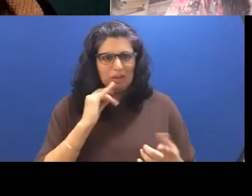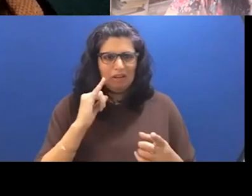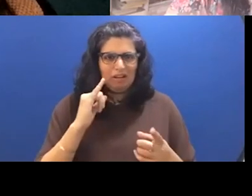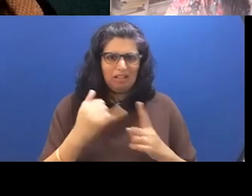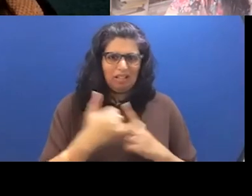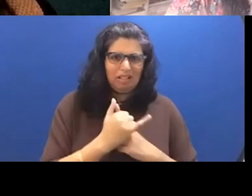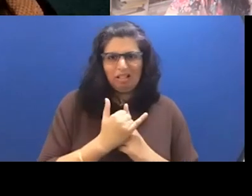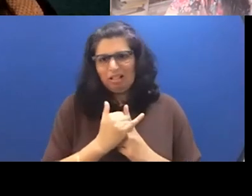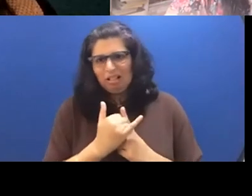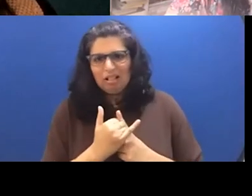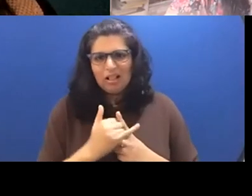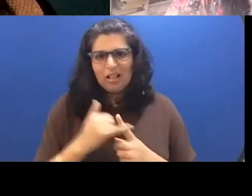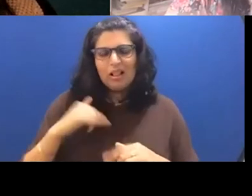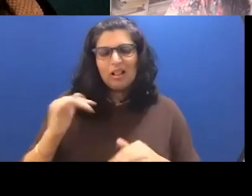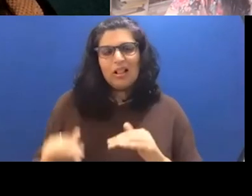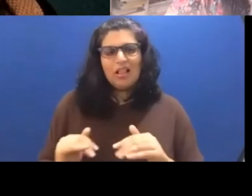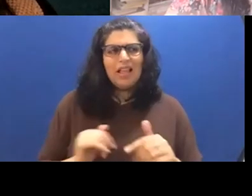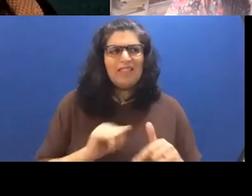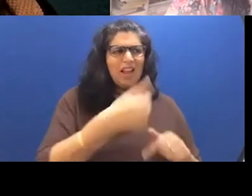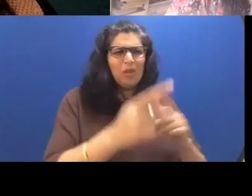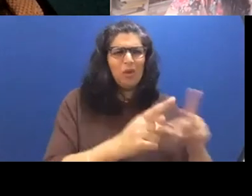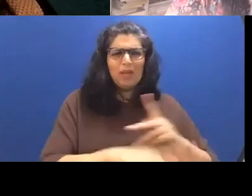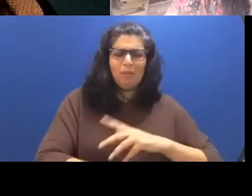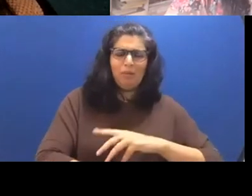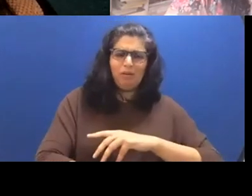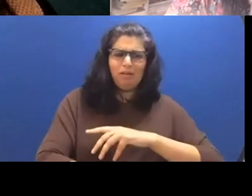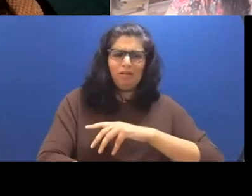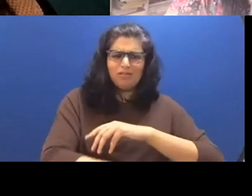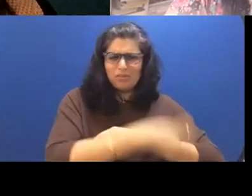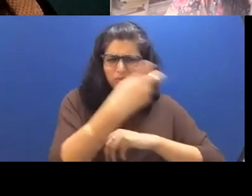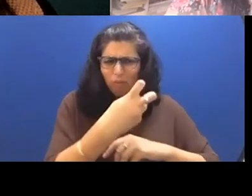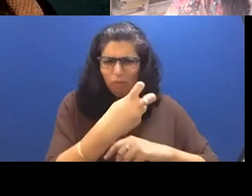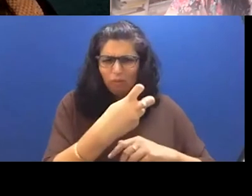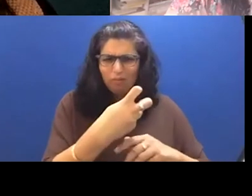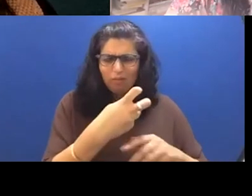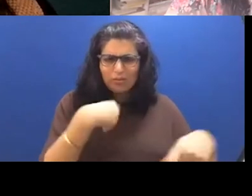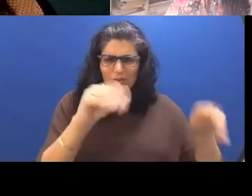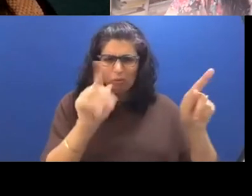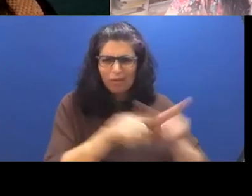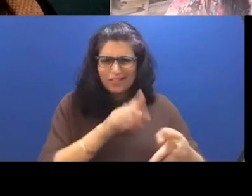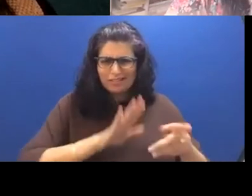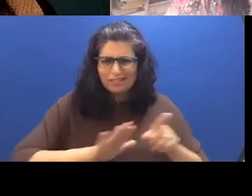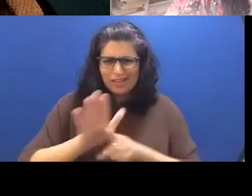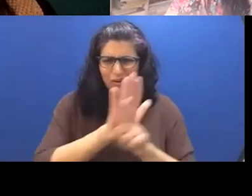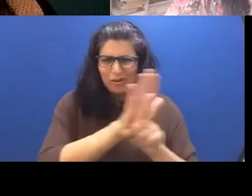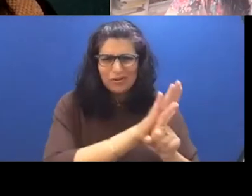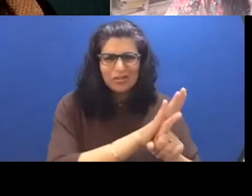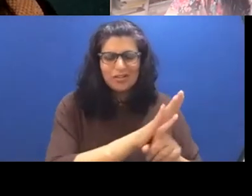people have like taken it on and sold it as theirs. And food is such an obvious connector